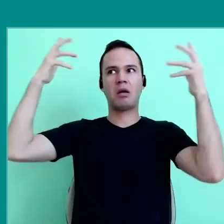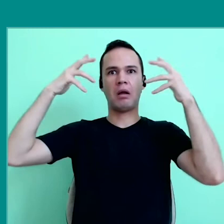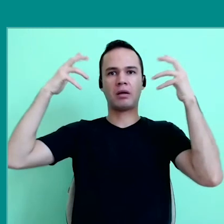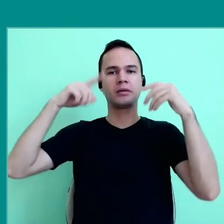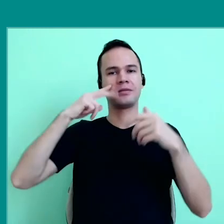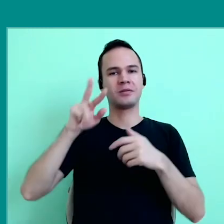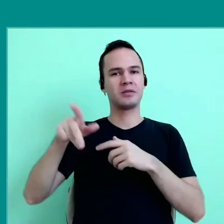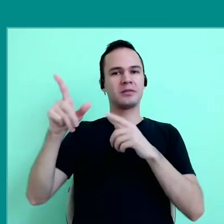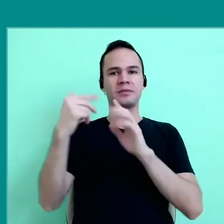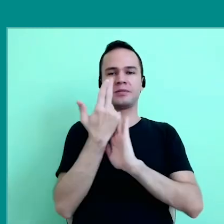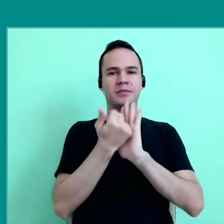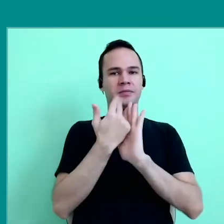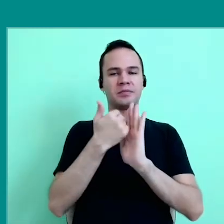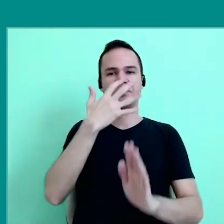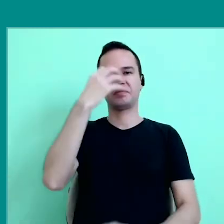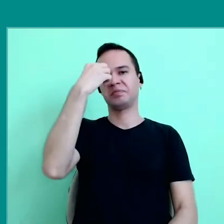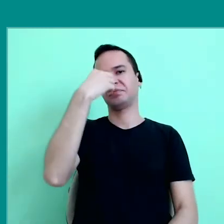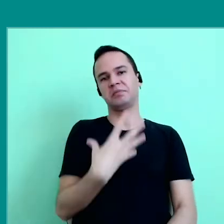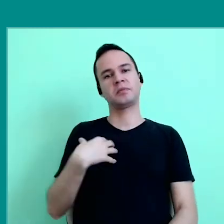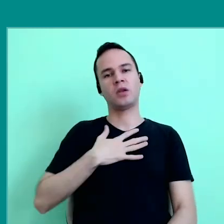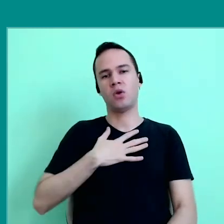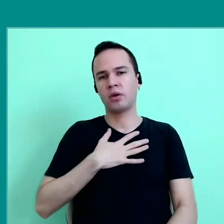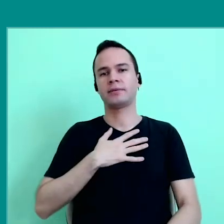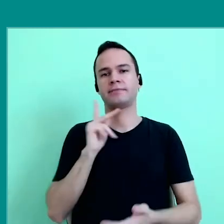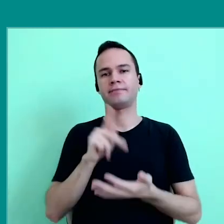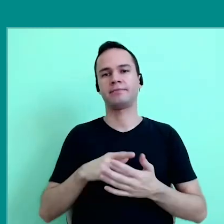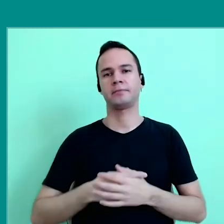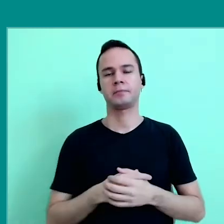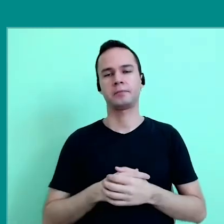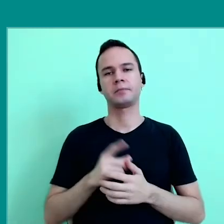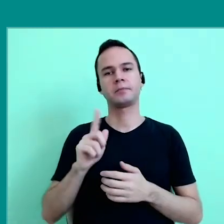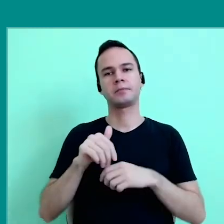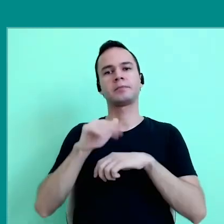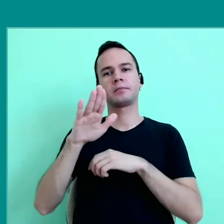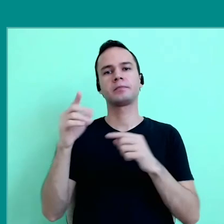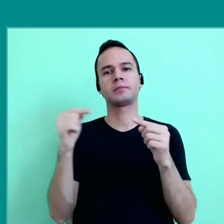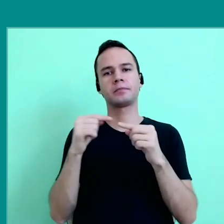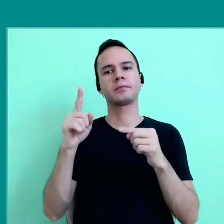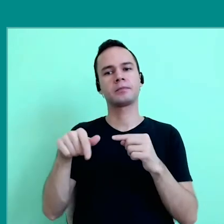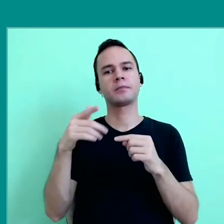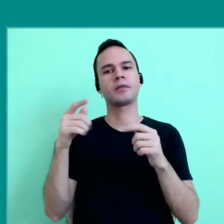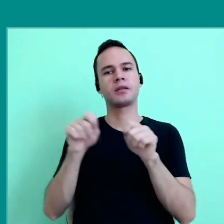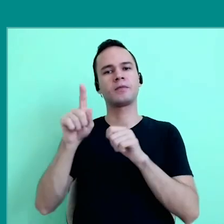For me it's a great image, that I like a lot, I think it says more than the school does